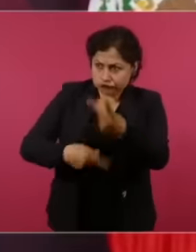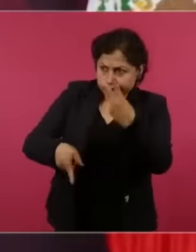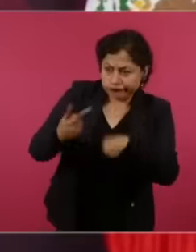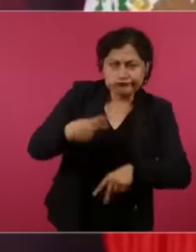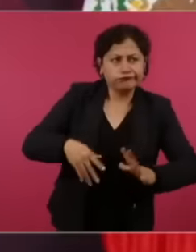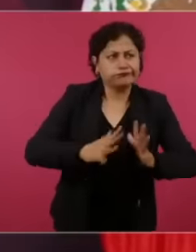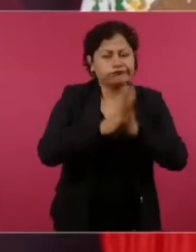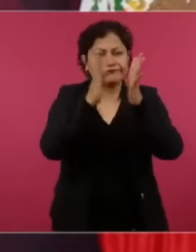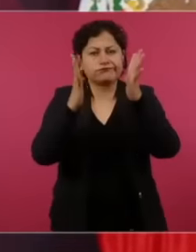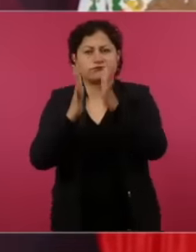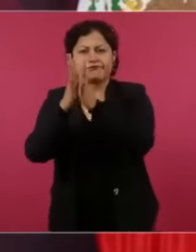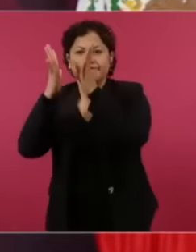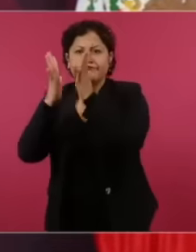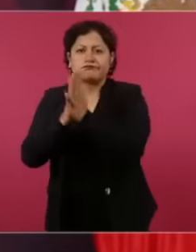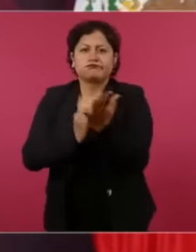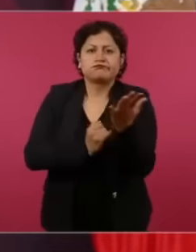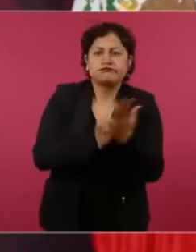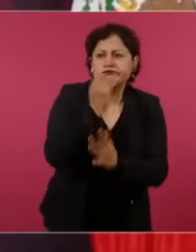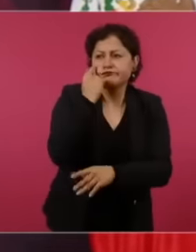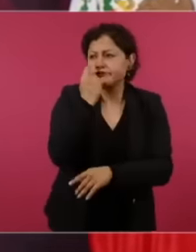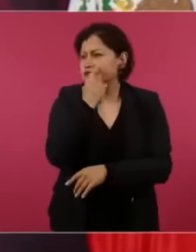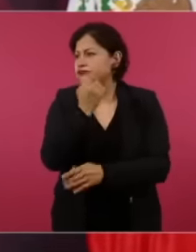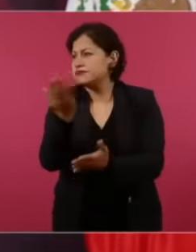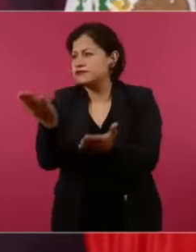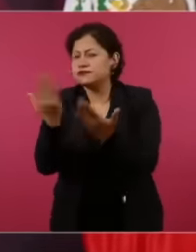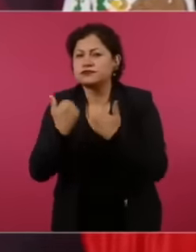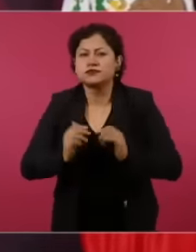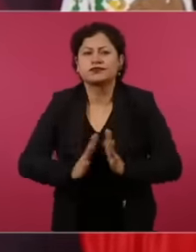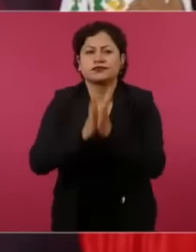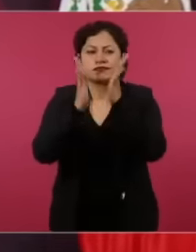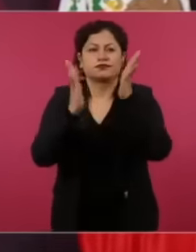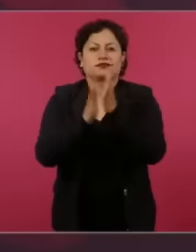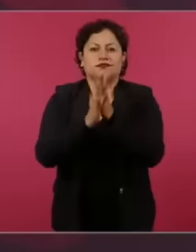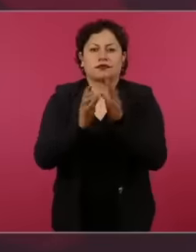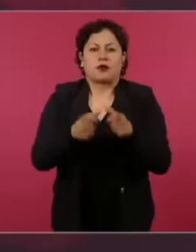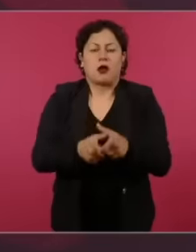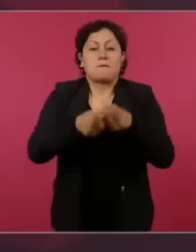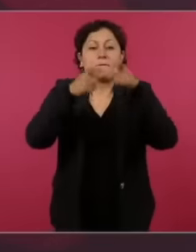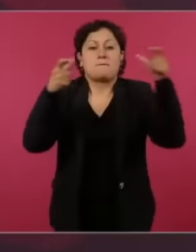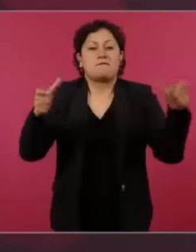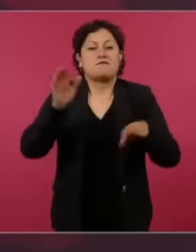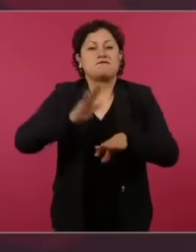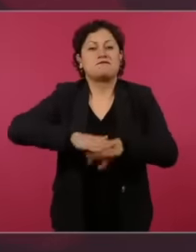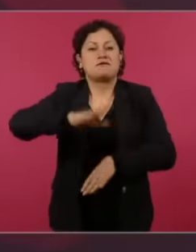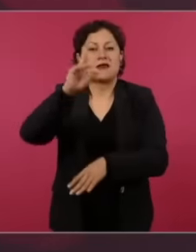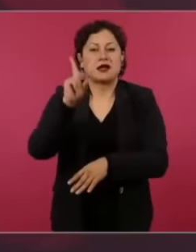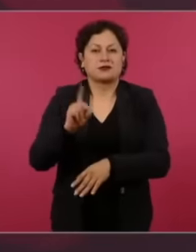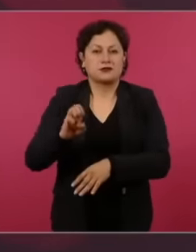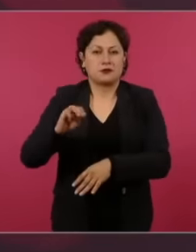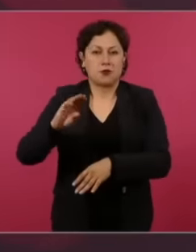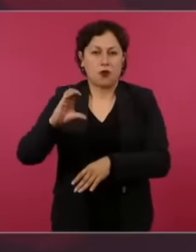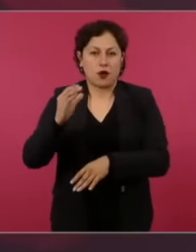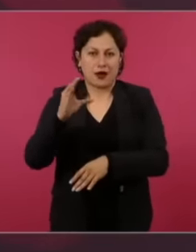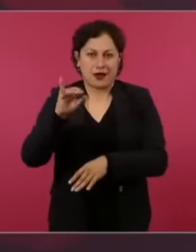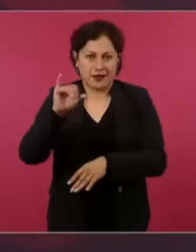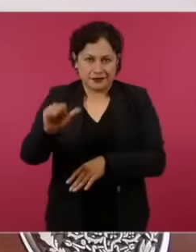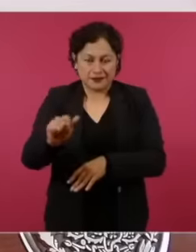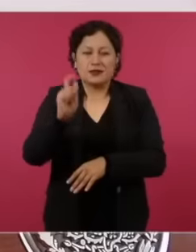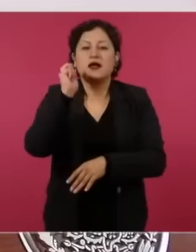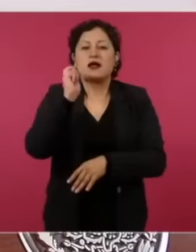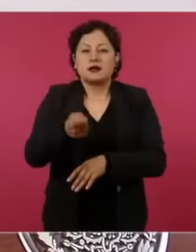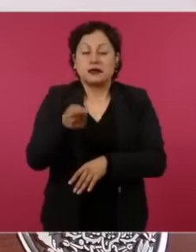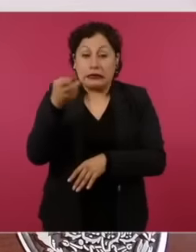and that should be the purpose true authentic democracy